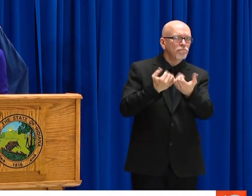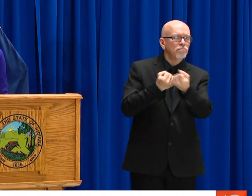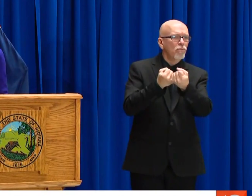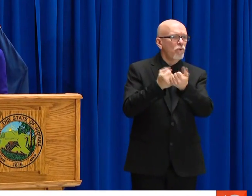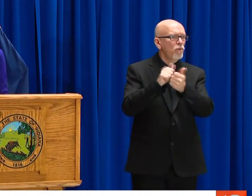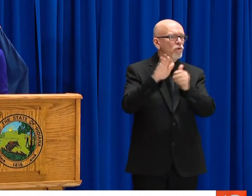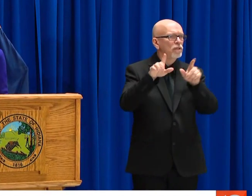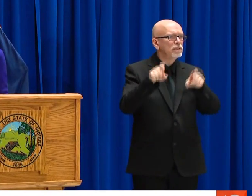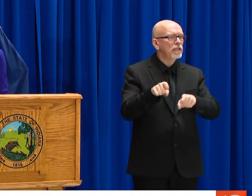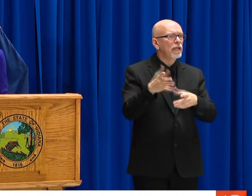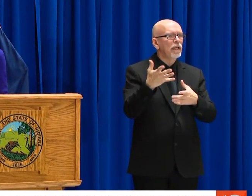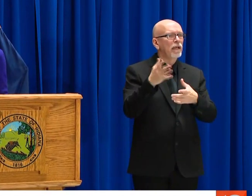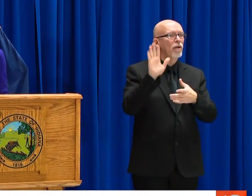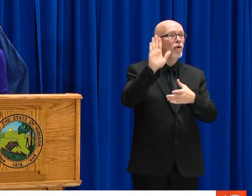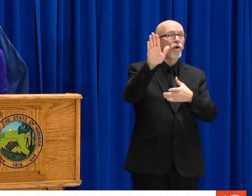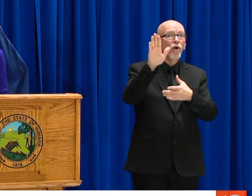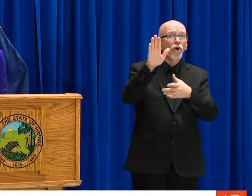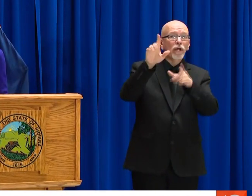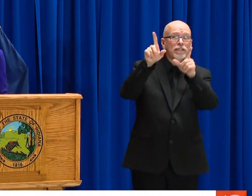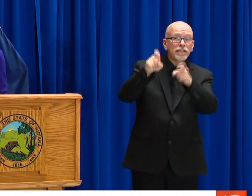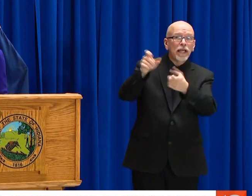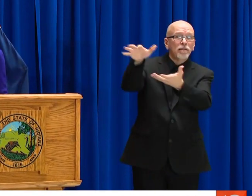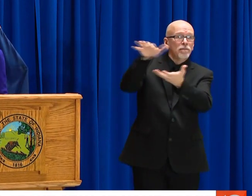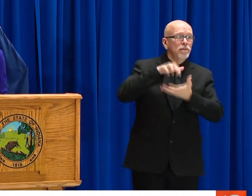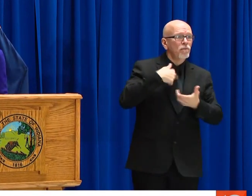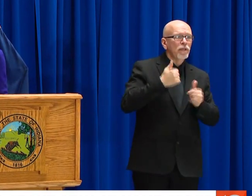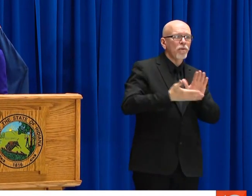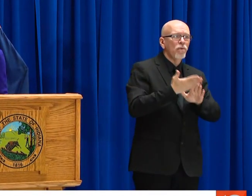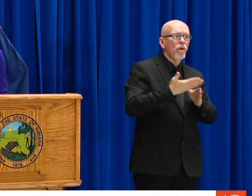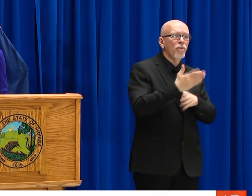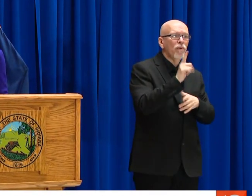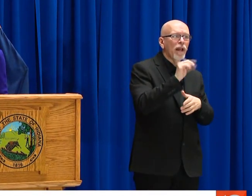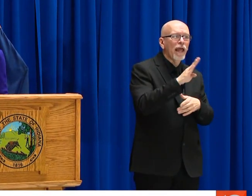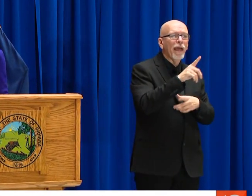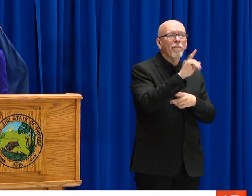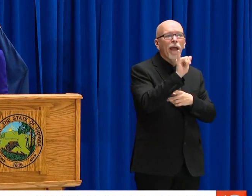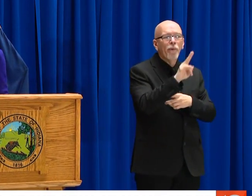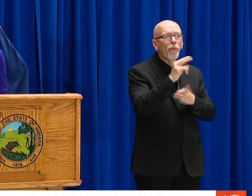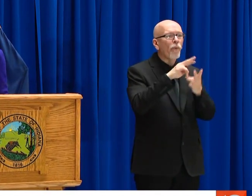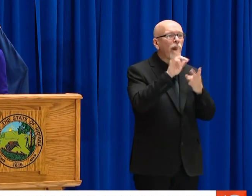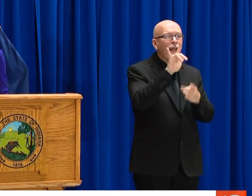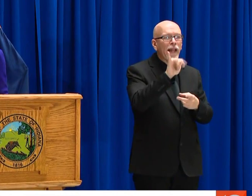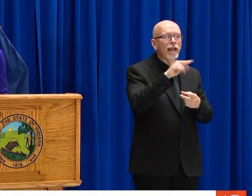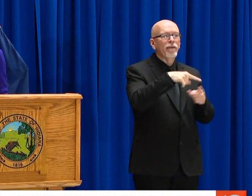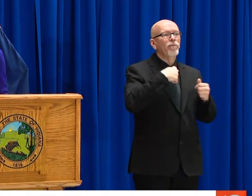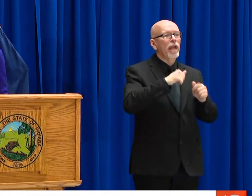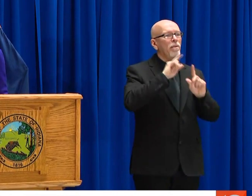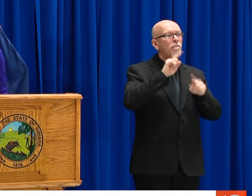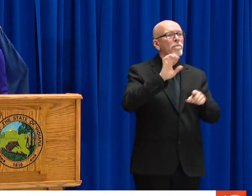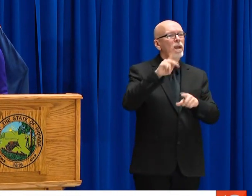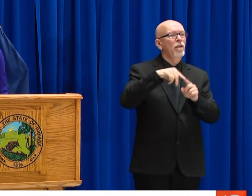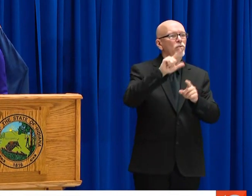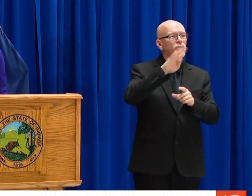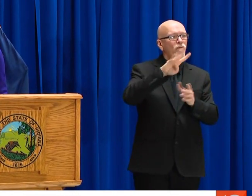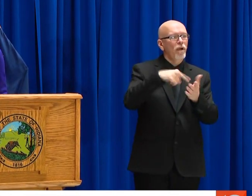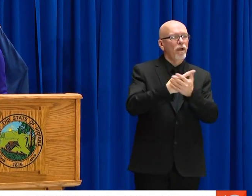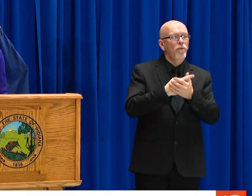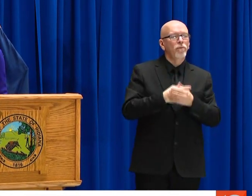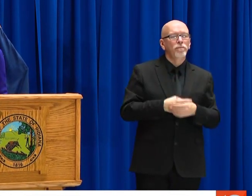OWN TESTING AND THAT HASN'T BEEN ABLE TO HAPPEN. AND SO WE ARE ACTUALLY REACHING OUT TO THEM, OFFERING TO HELP THEM WITH THEIR TESTING. PICK UP THEIR SPECIMENS, BRING THEM